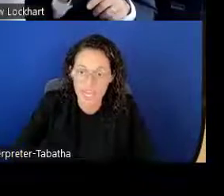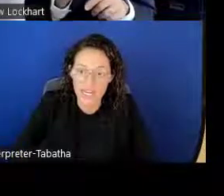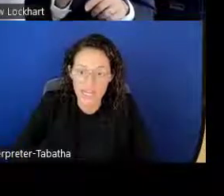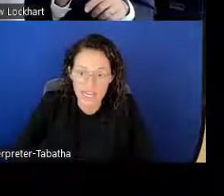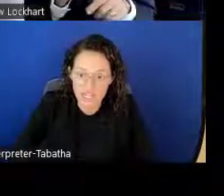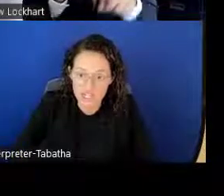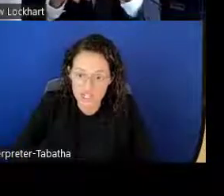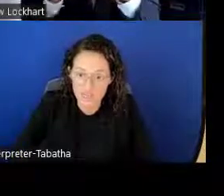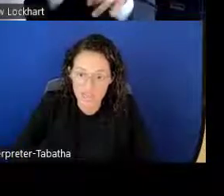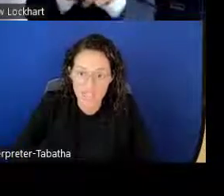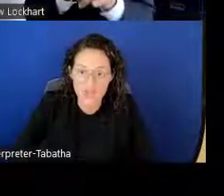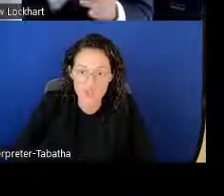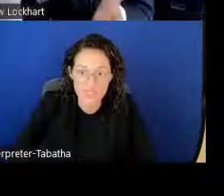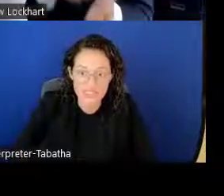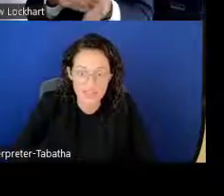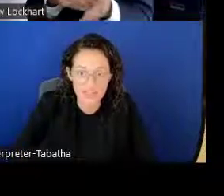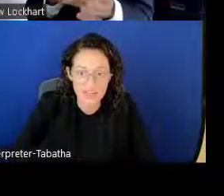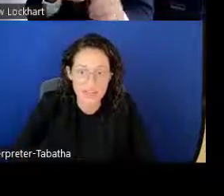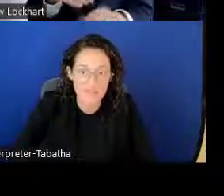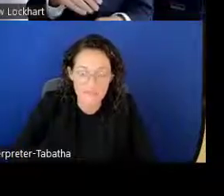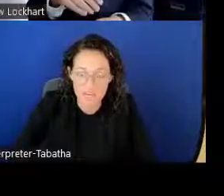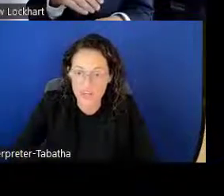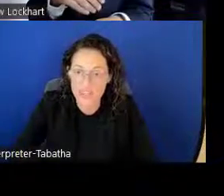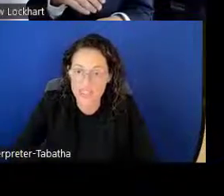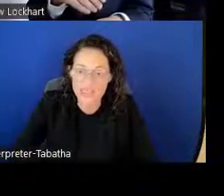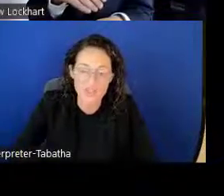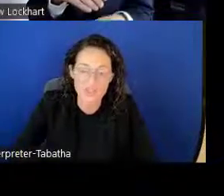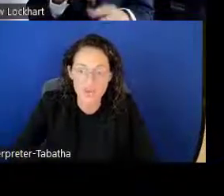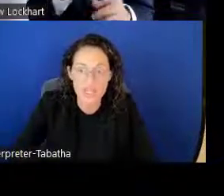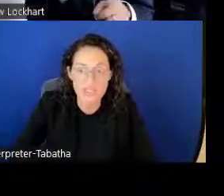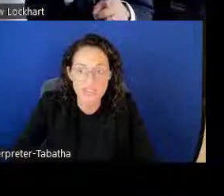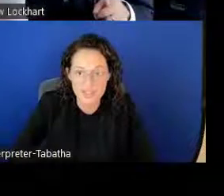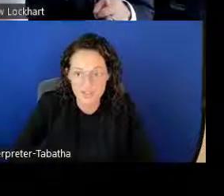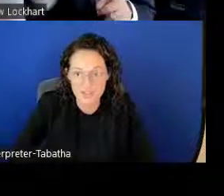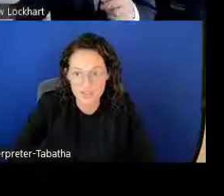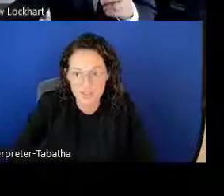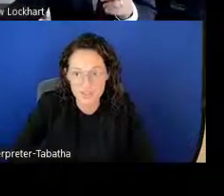NIH has 27 various Institute and Centers.